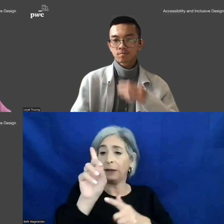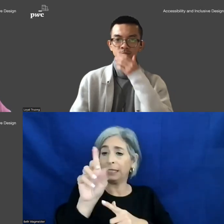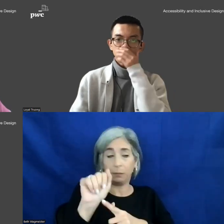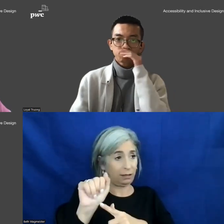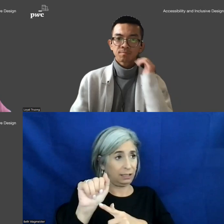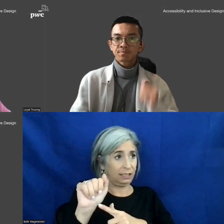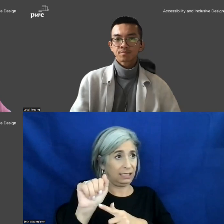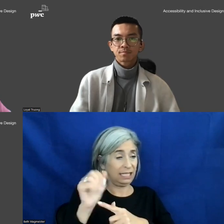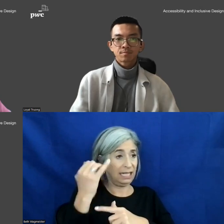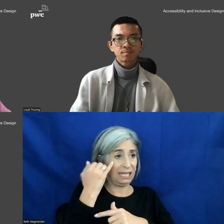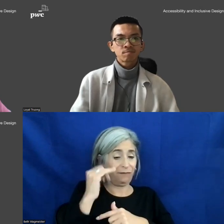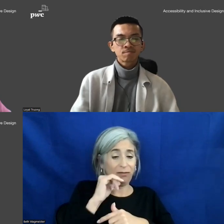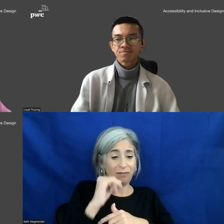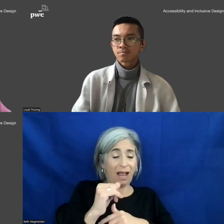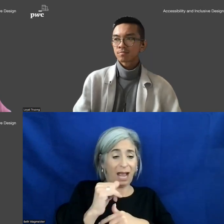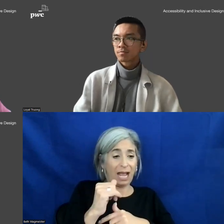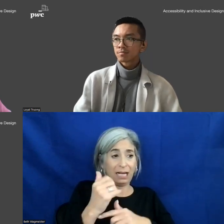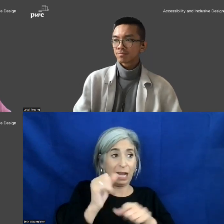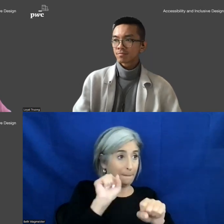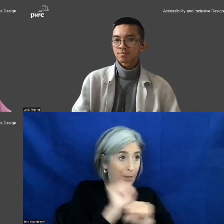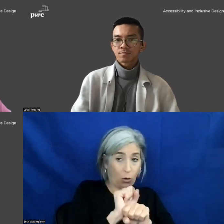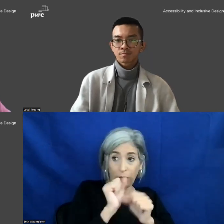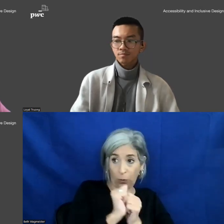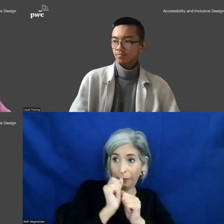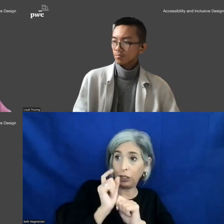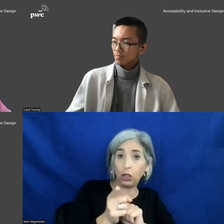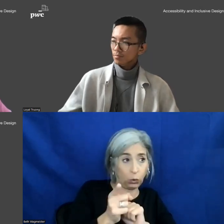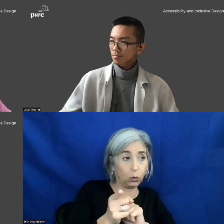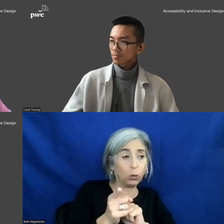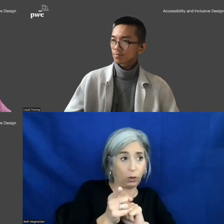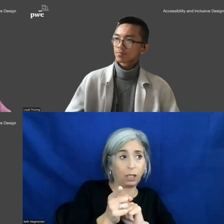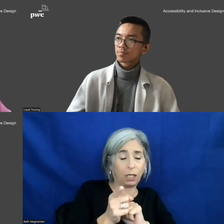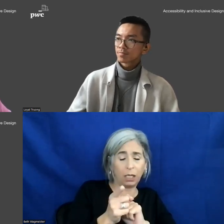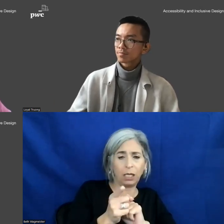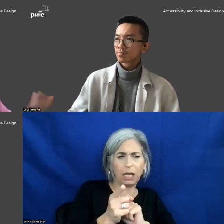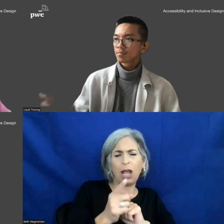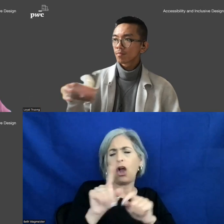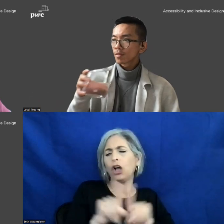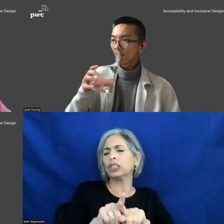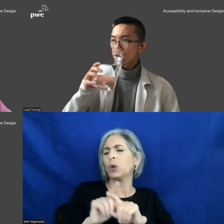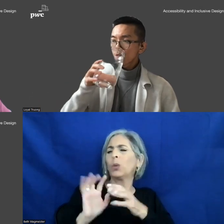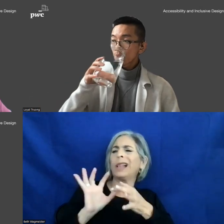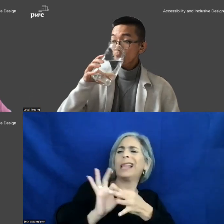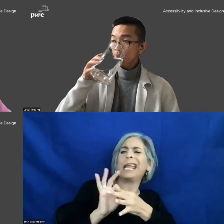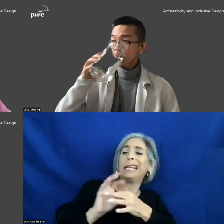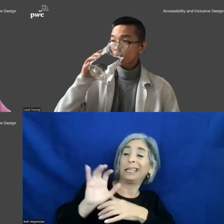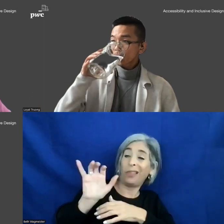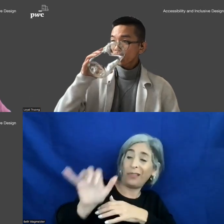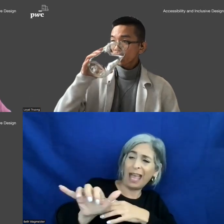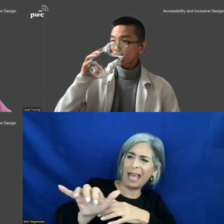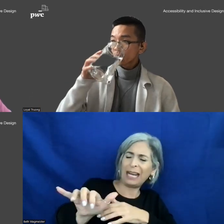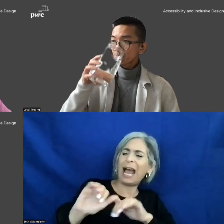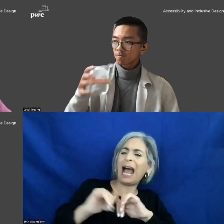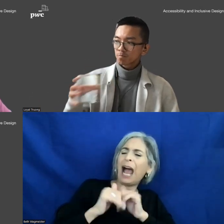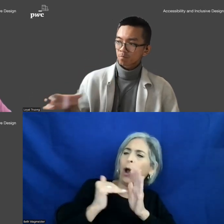they're not already employed with you and related to that how often do you work with